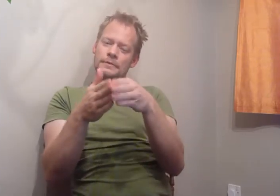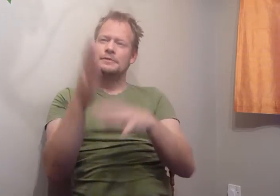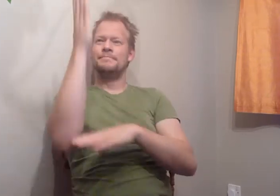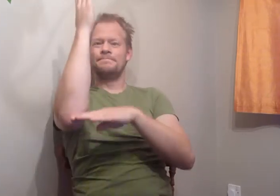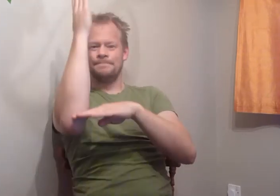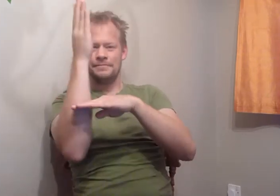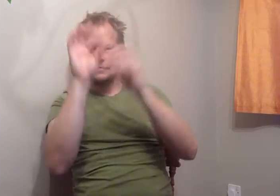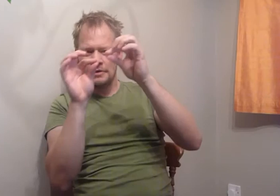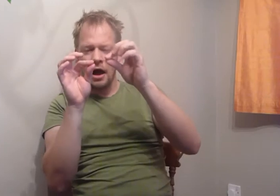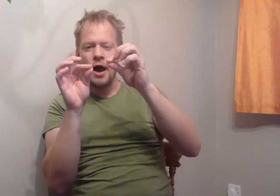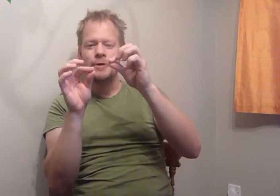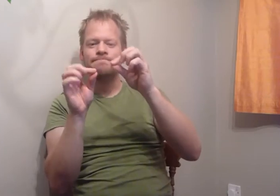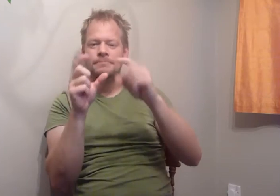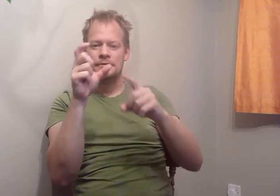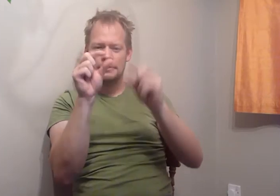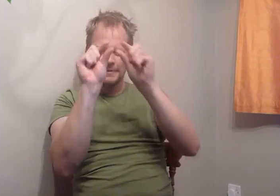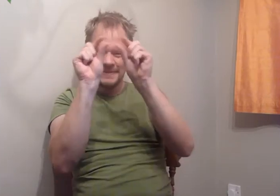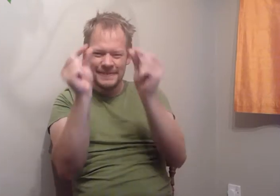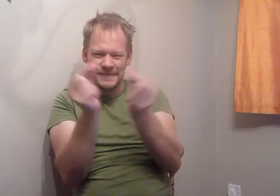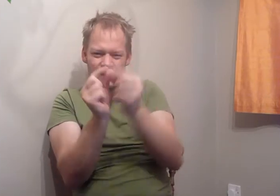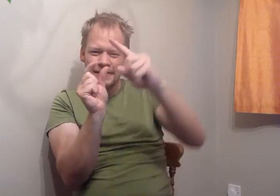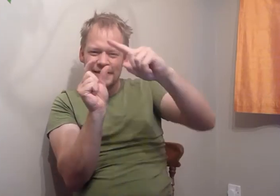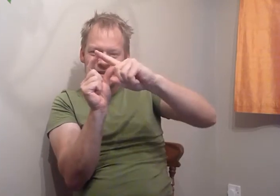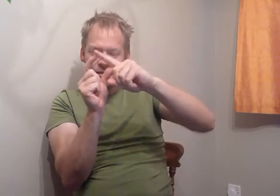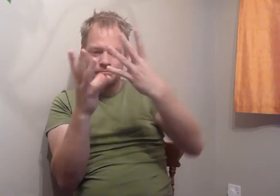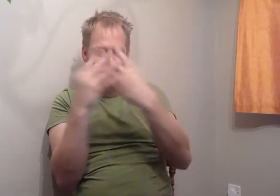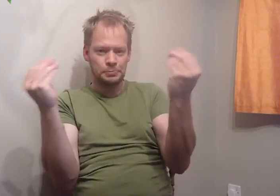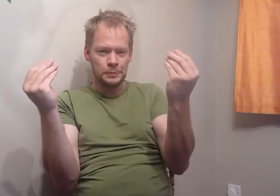He found out that a shackle had gone missing.